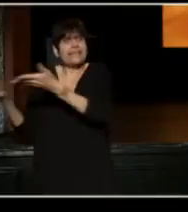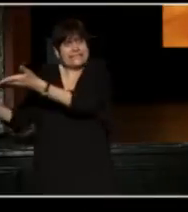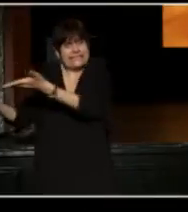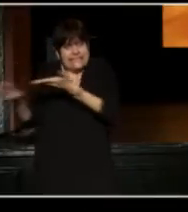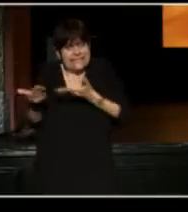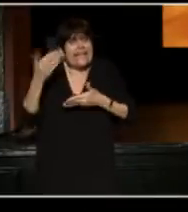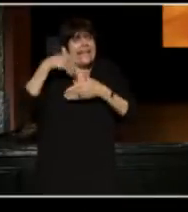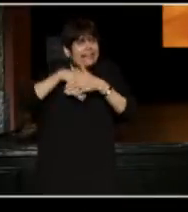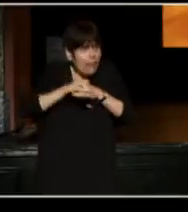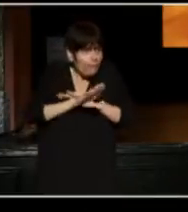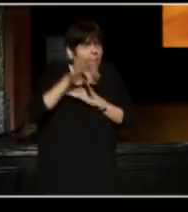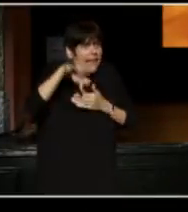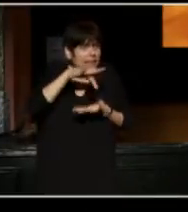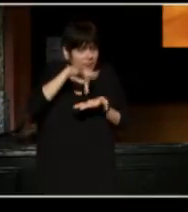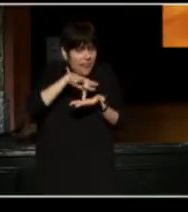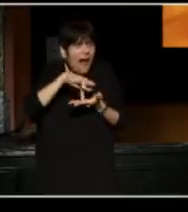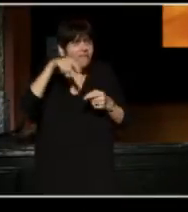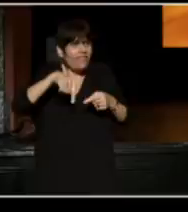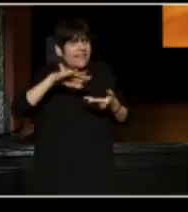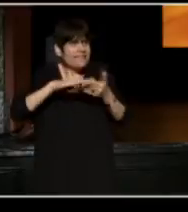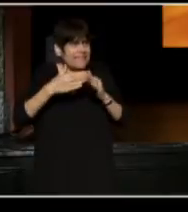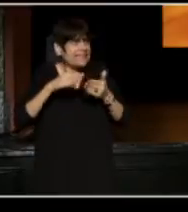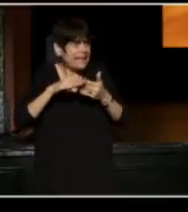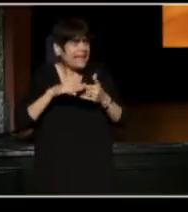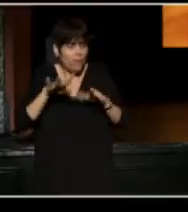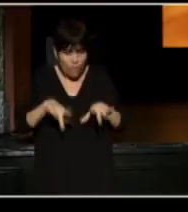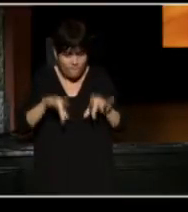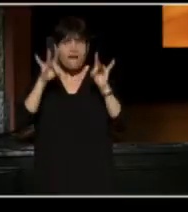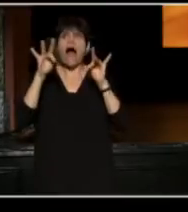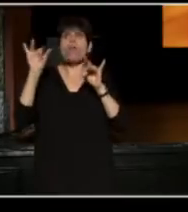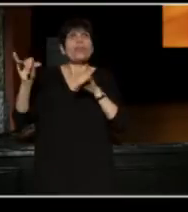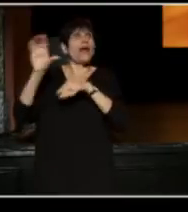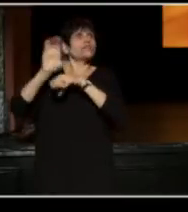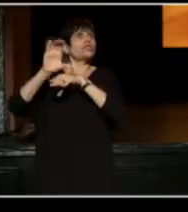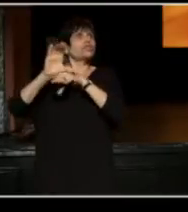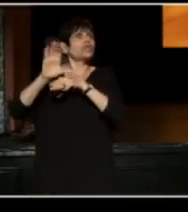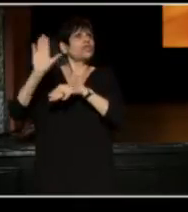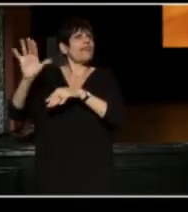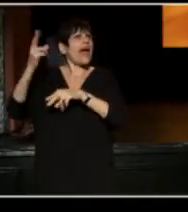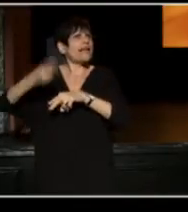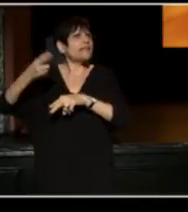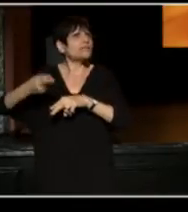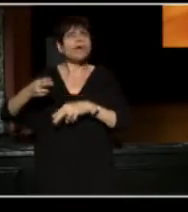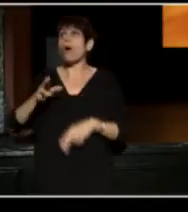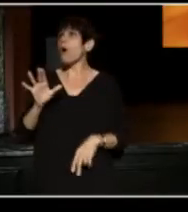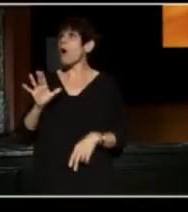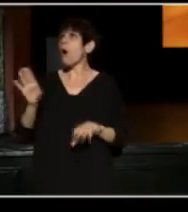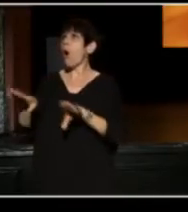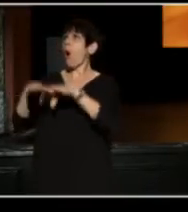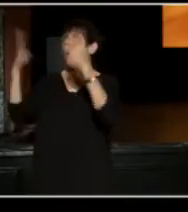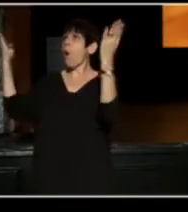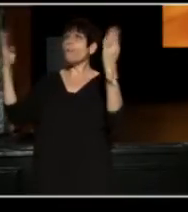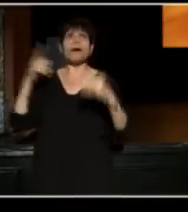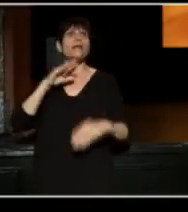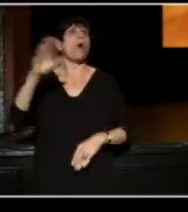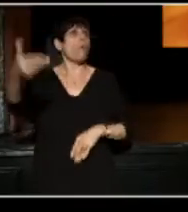that nobody knew about until people like you, opened the door and said, "Welcome." You said welcome.